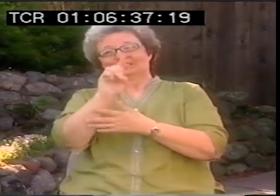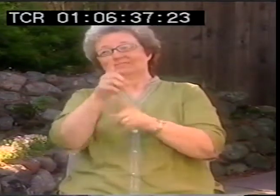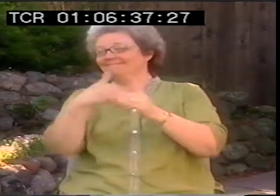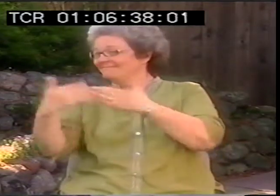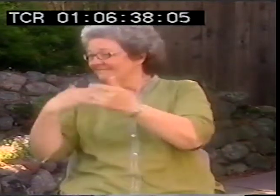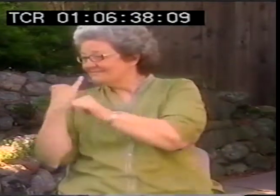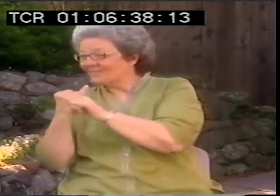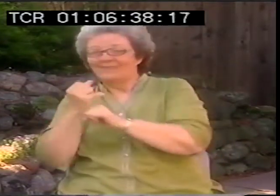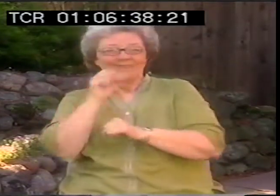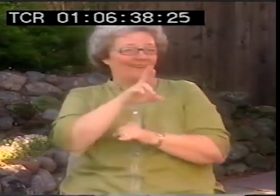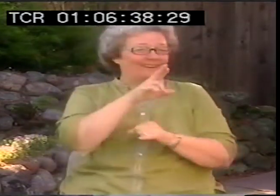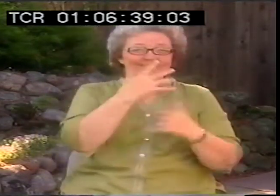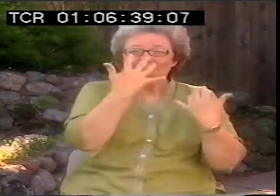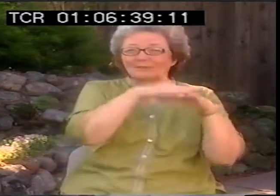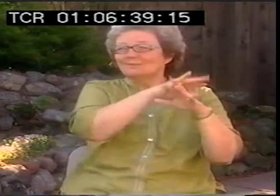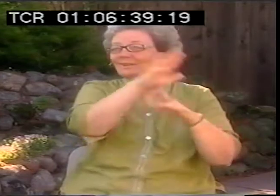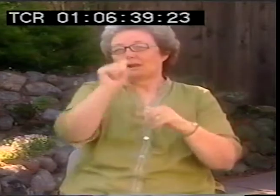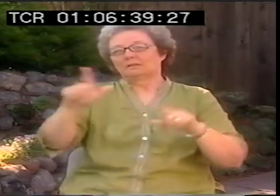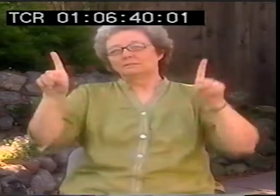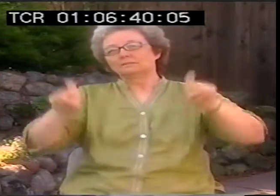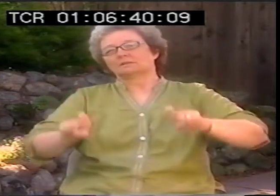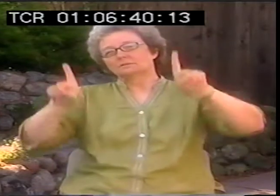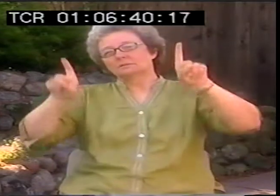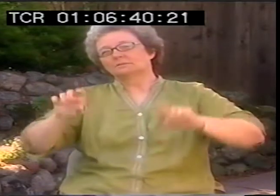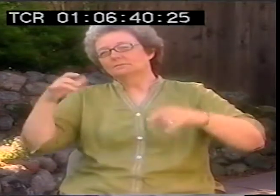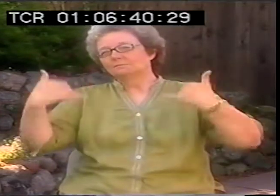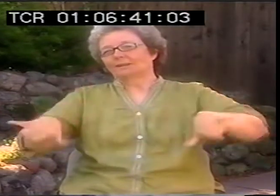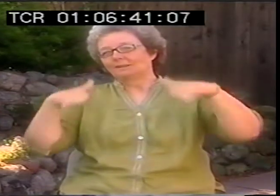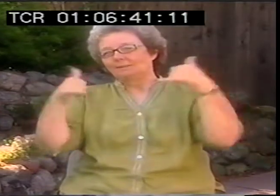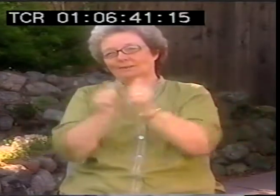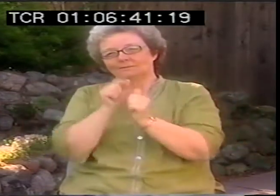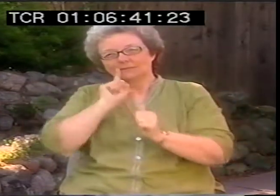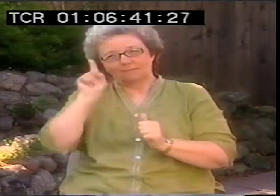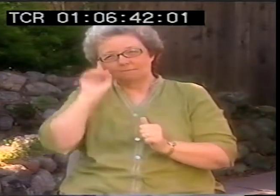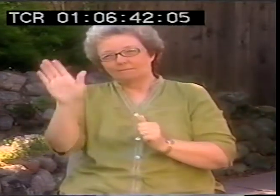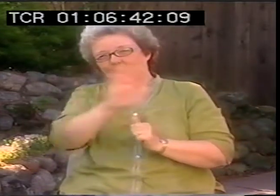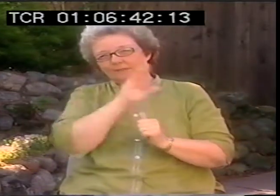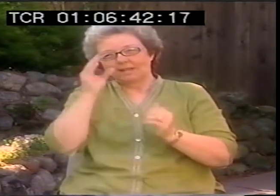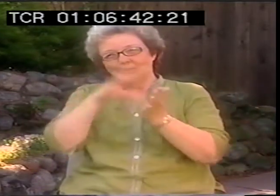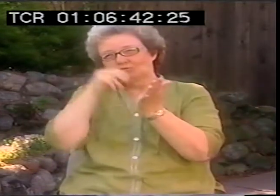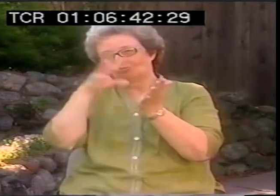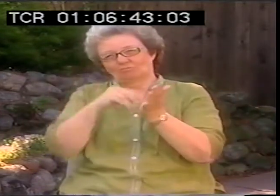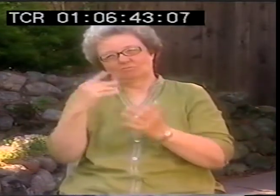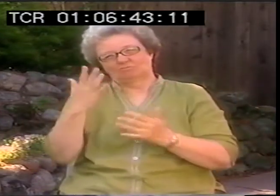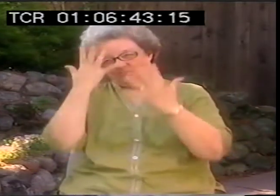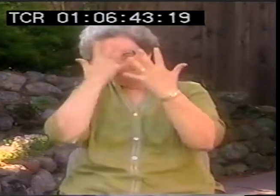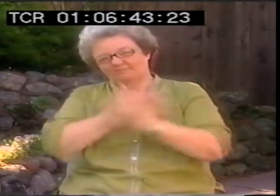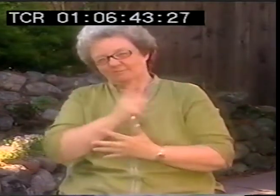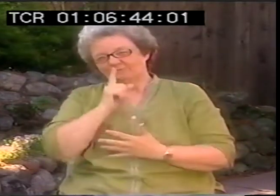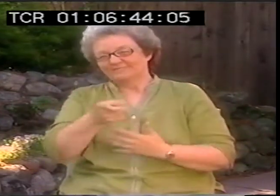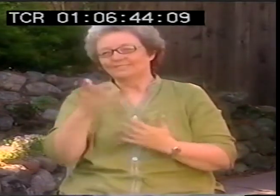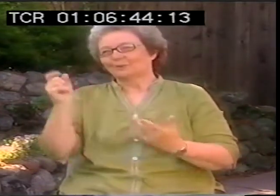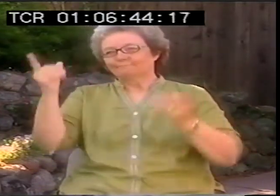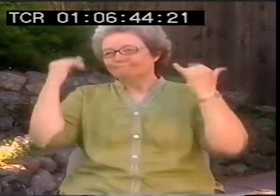it didn't matter if it was school for the deaf or mainstream environment, they just test those deaf kids all the time.